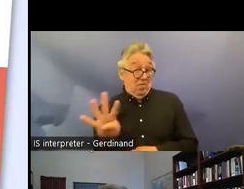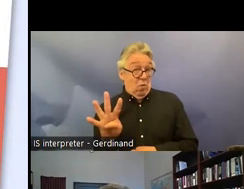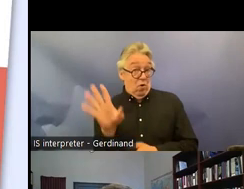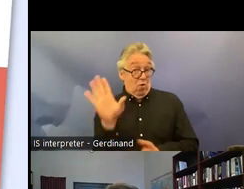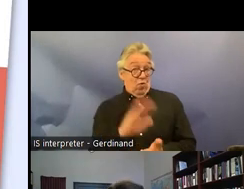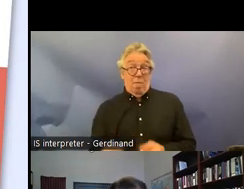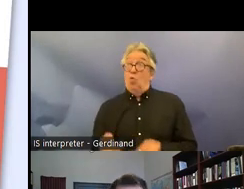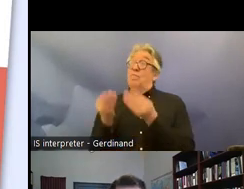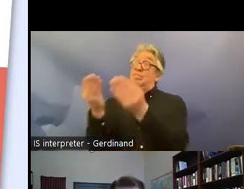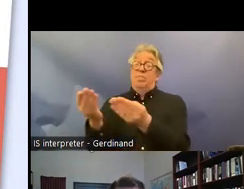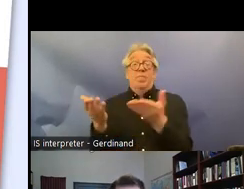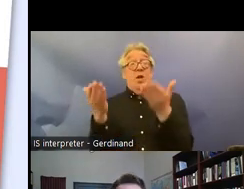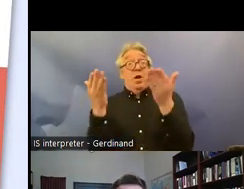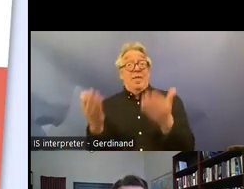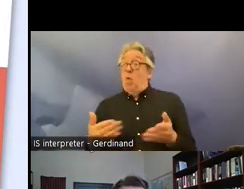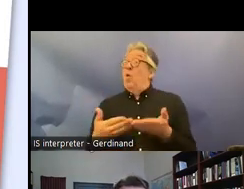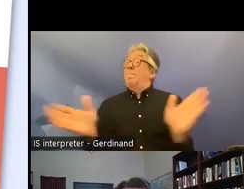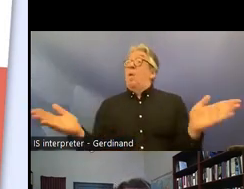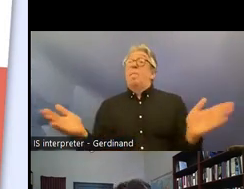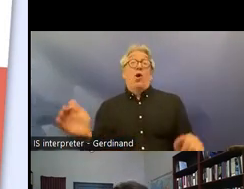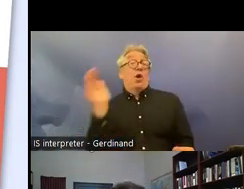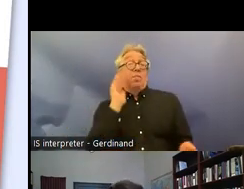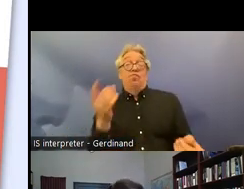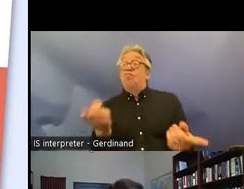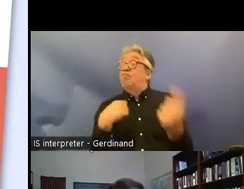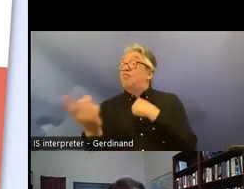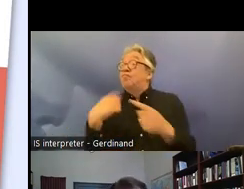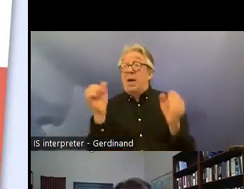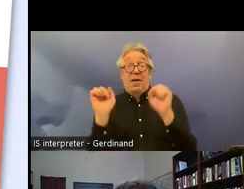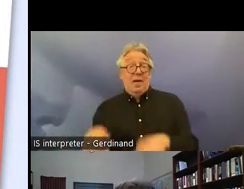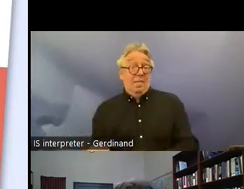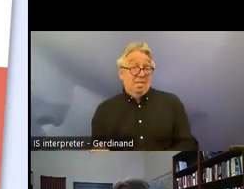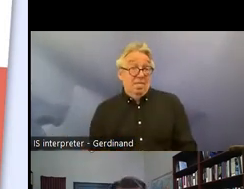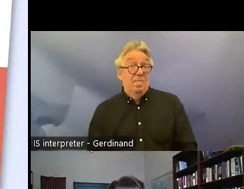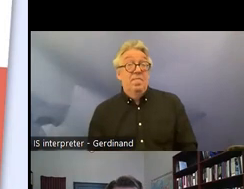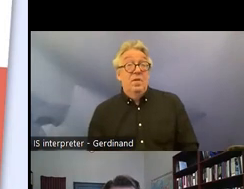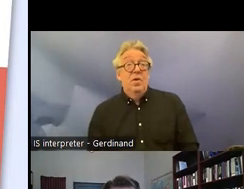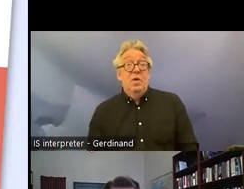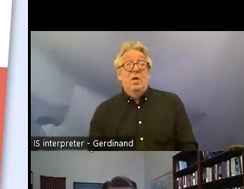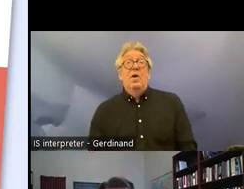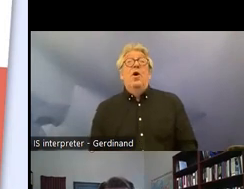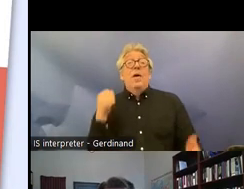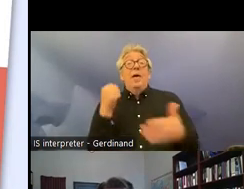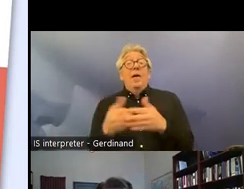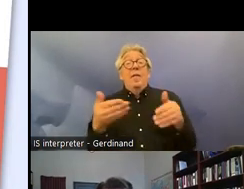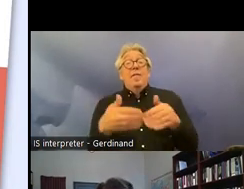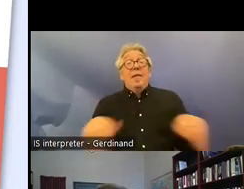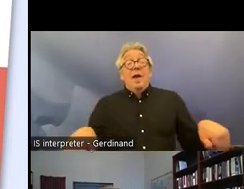currently out for a public Hearing in Norway with a hearing deadline of 5th of